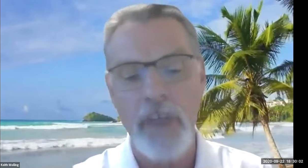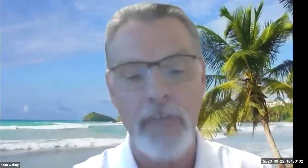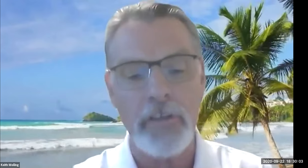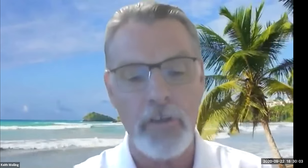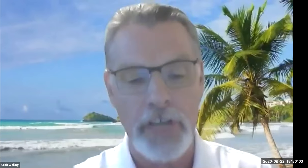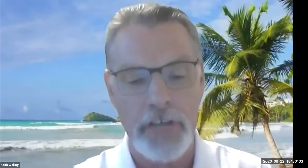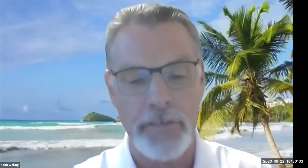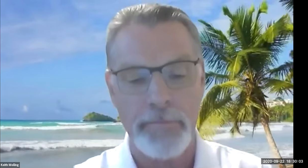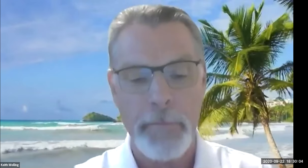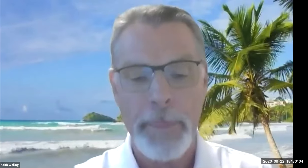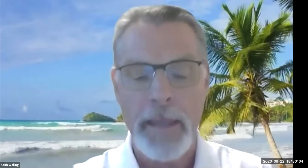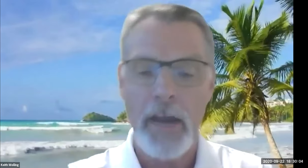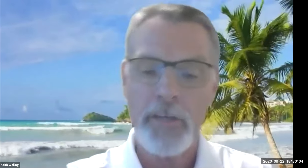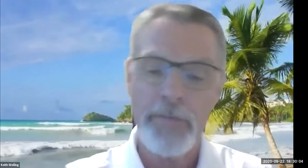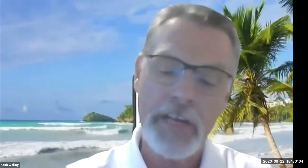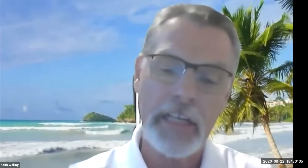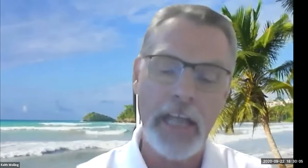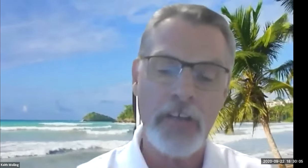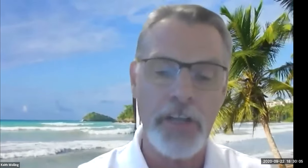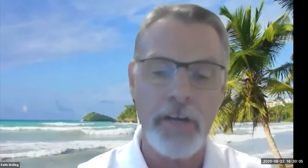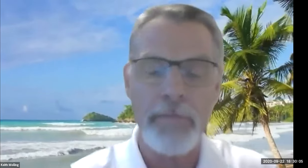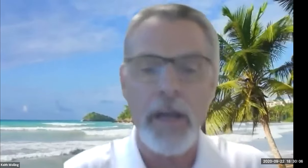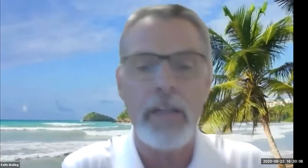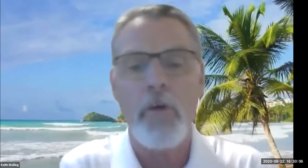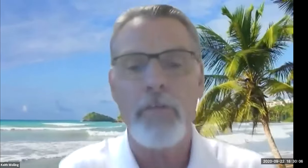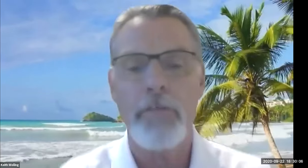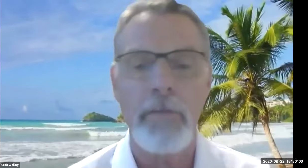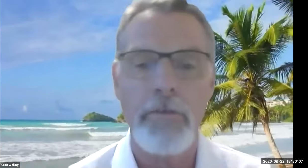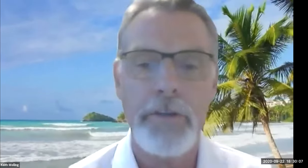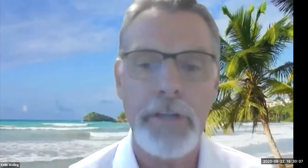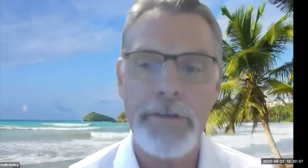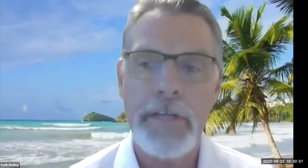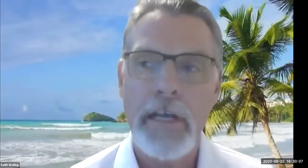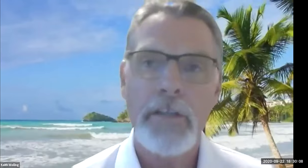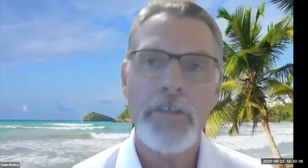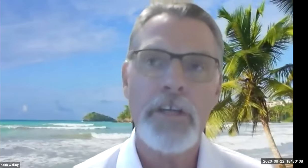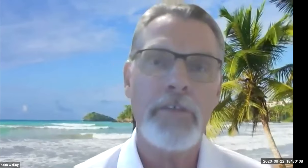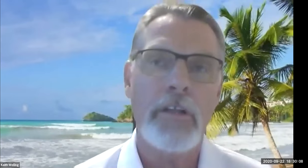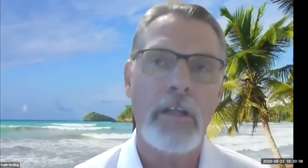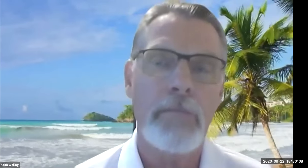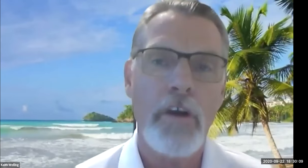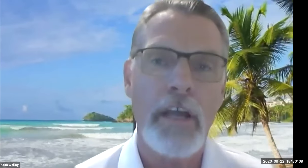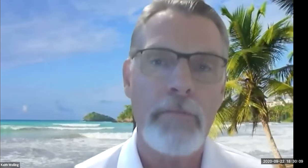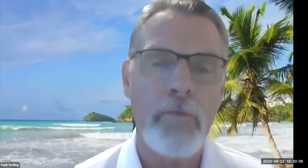Keith Wolling: Now, you say it's all about South American. The one thing I could share with you is the Olympics come every four years, obviously, except for this year.